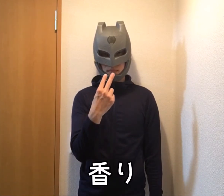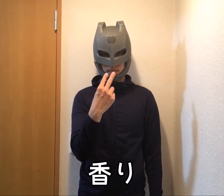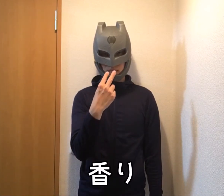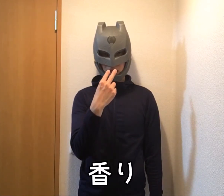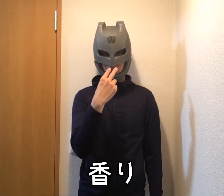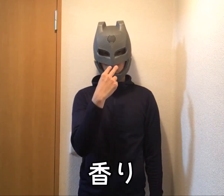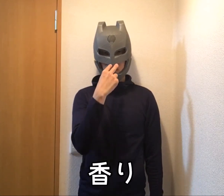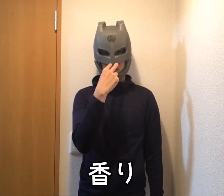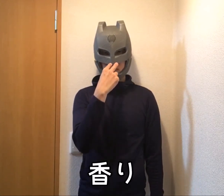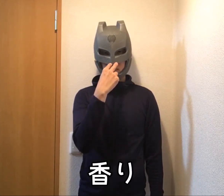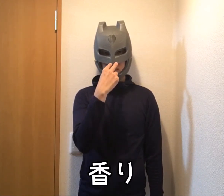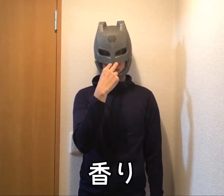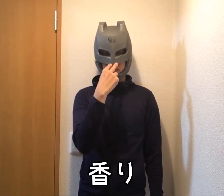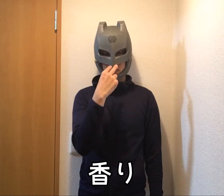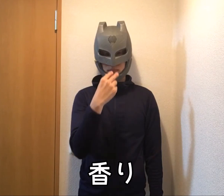Aroma / Smell / Scent